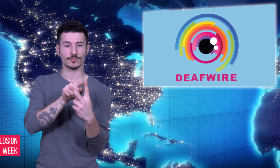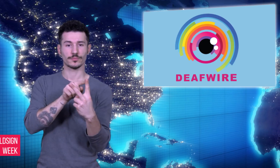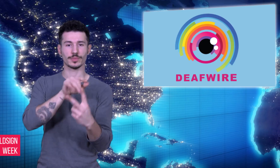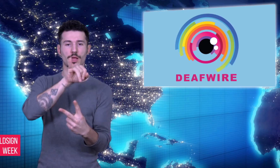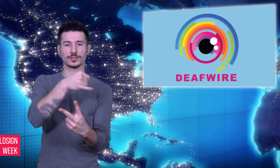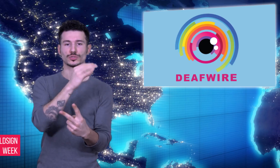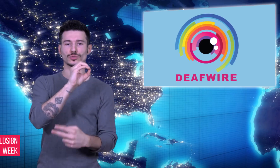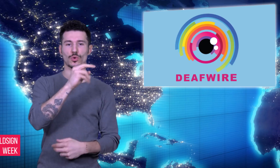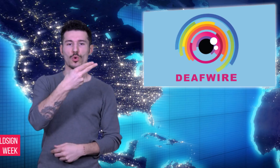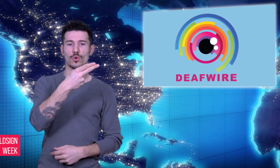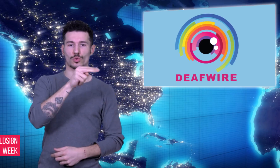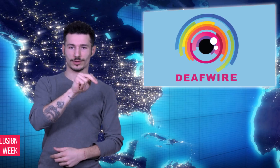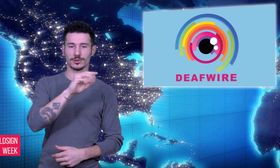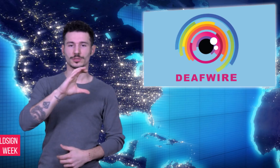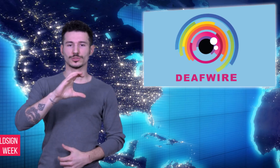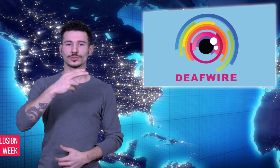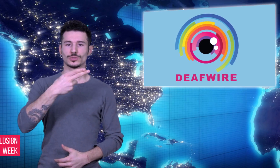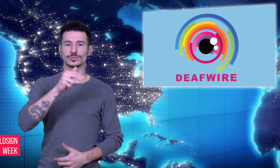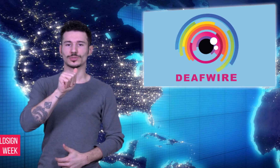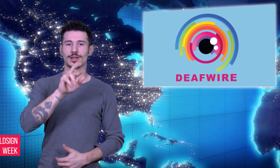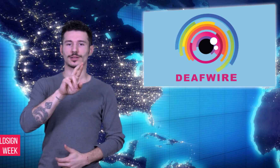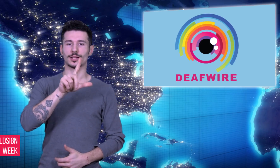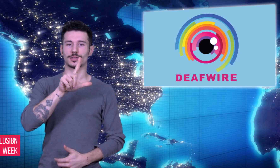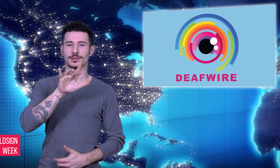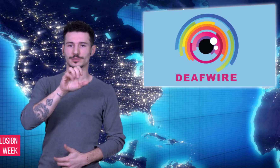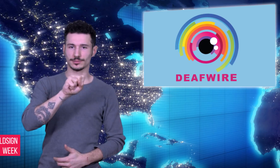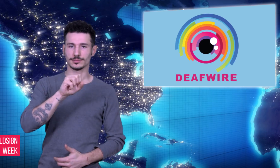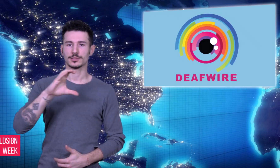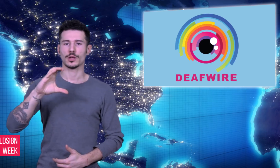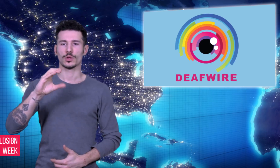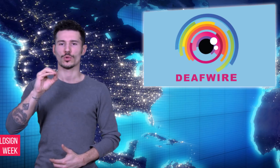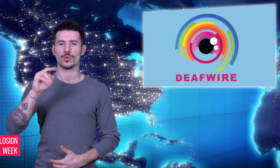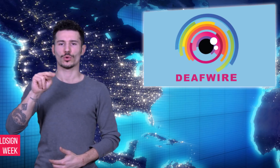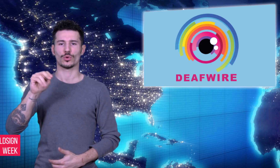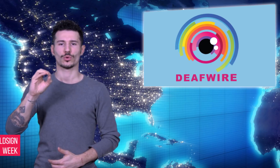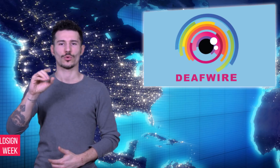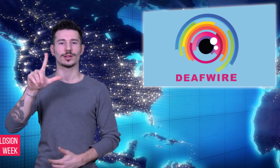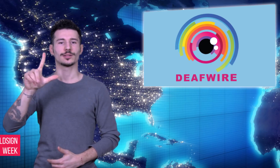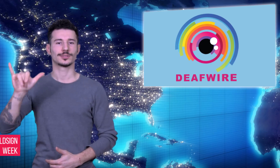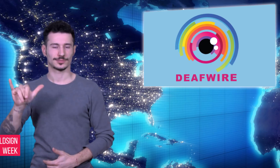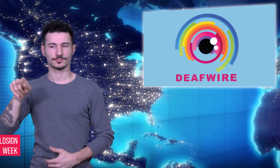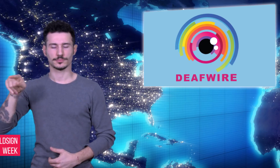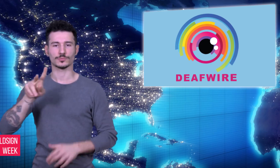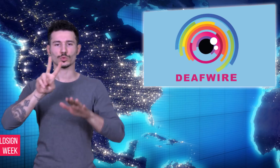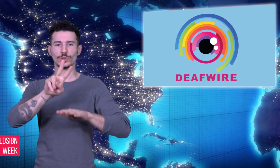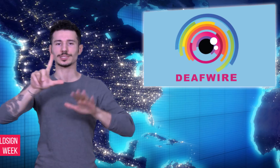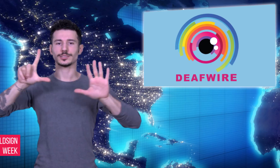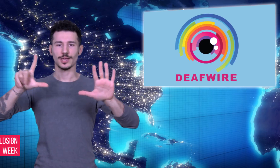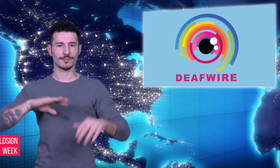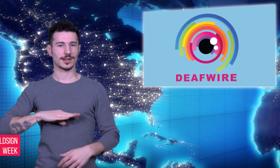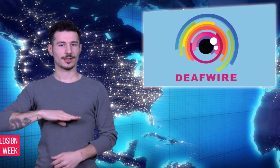interpreter. For the first time in British and Irish TV history it showed